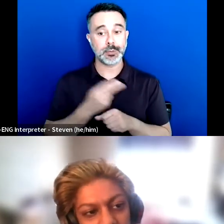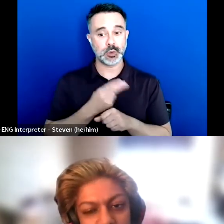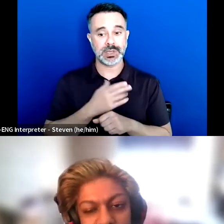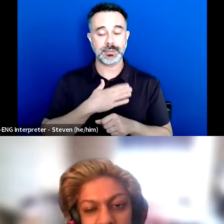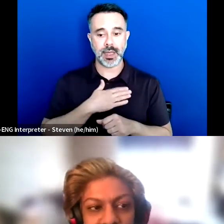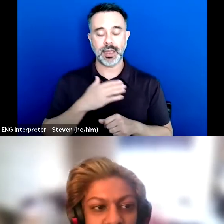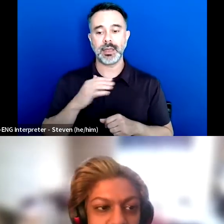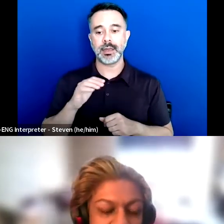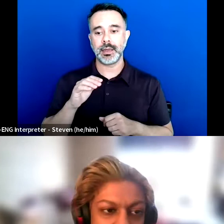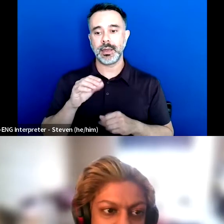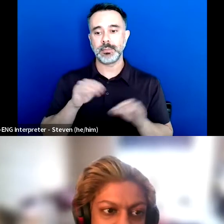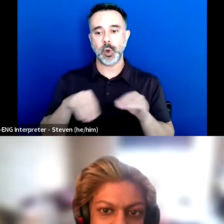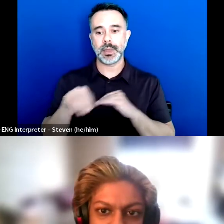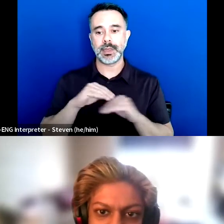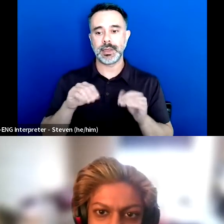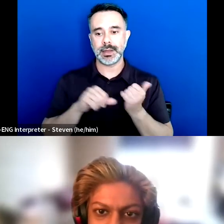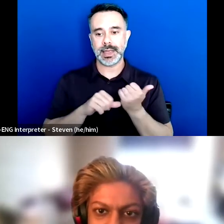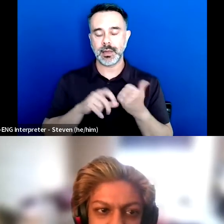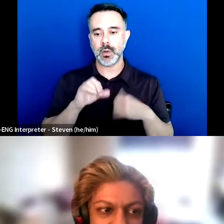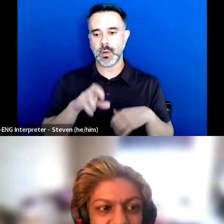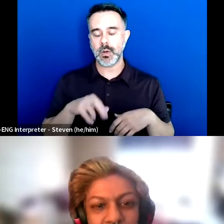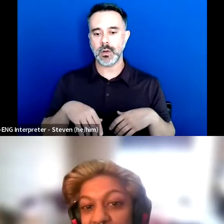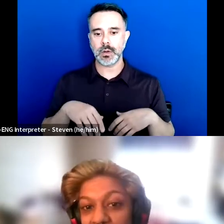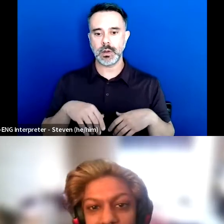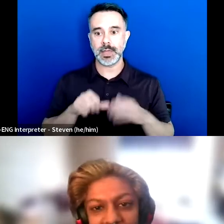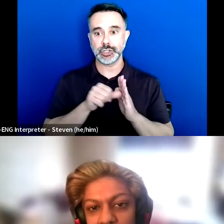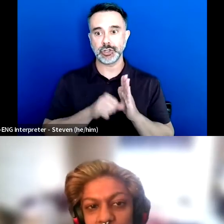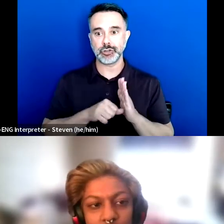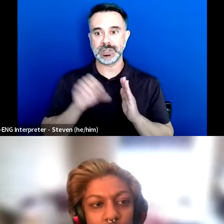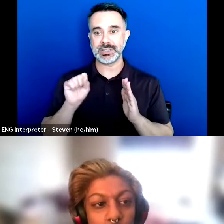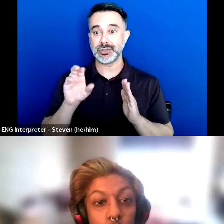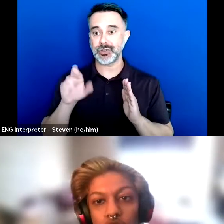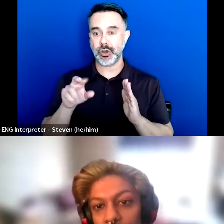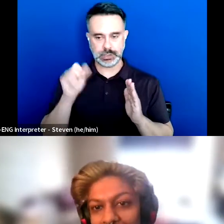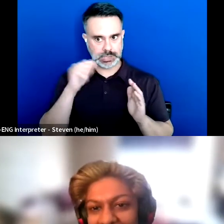or if my surgery scars are visible, or if you're seeing me walk